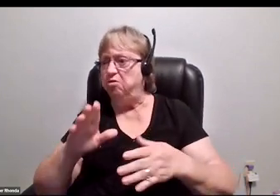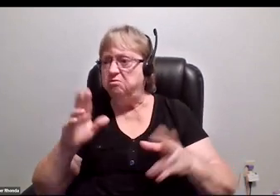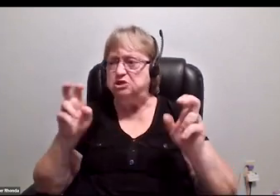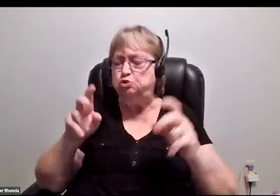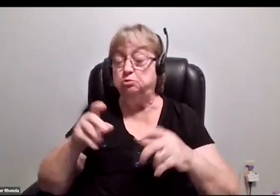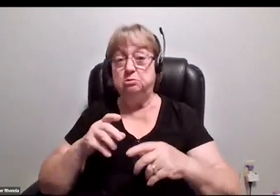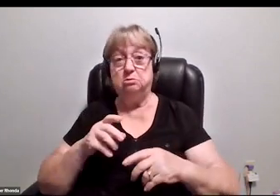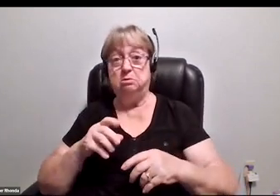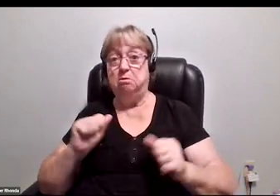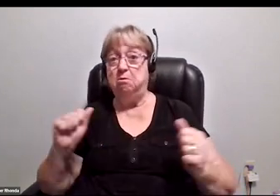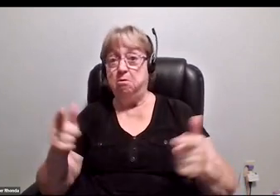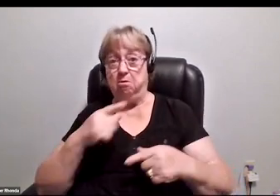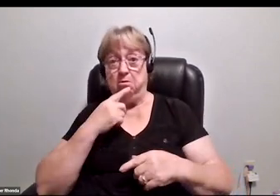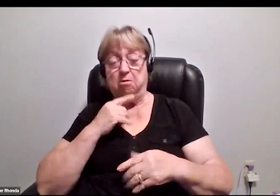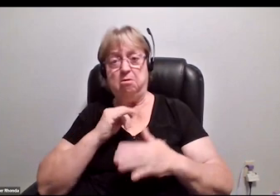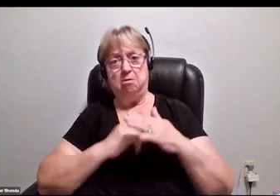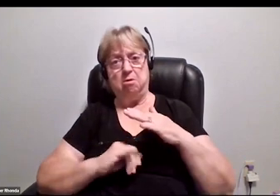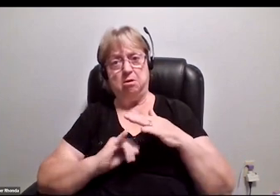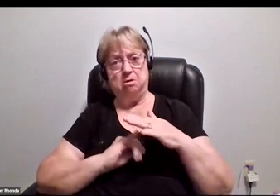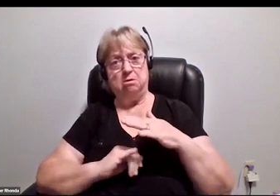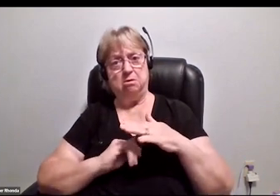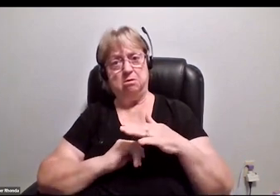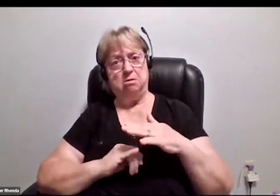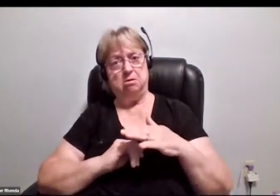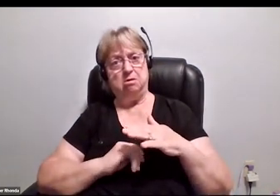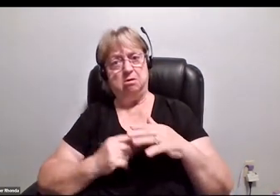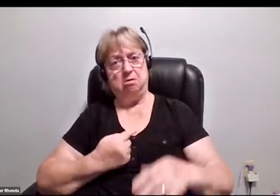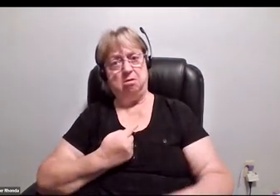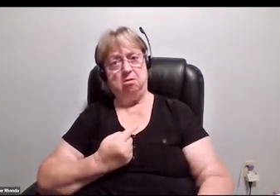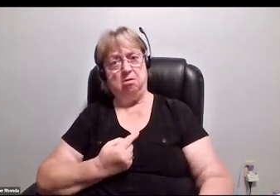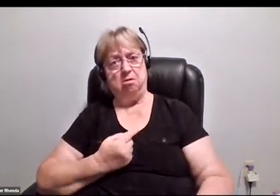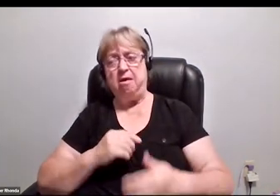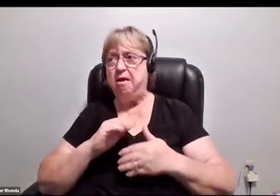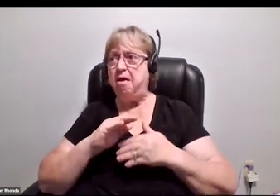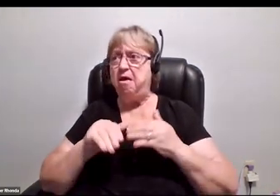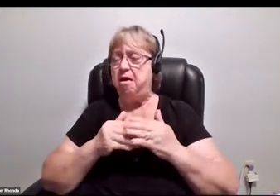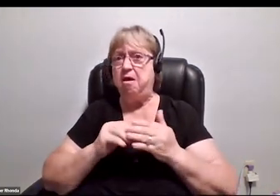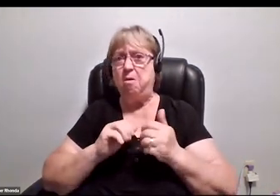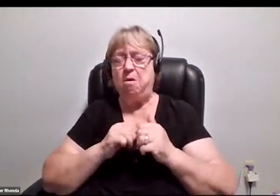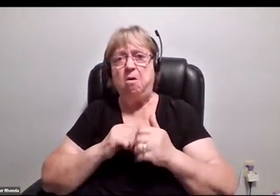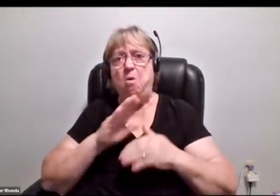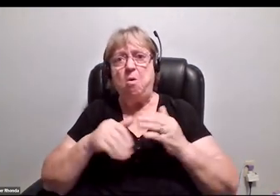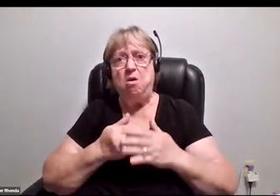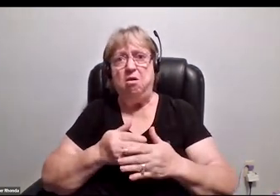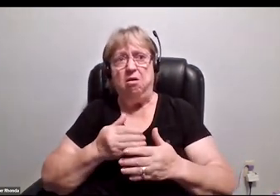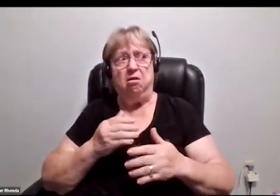but how are all 50 of us, a 100 of us, a 1,000 of us, all 27% of us isolated?